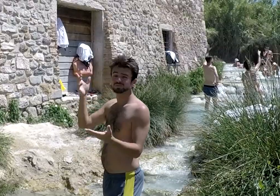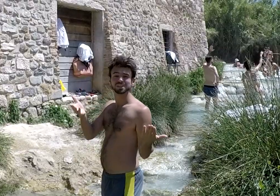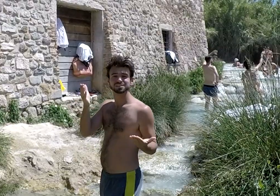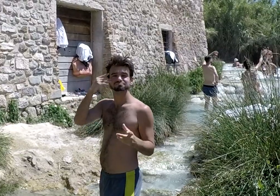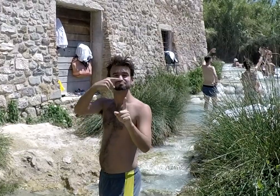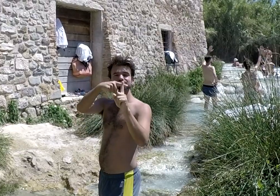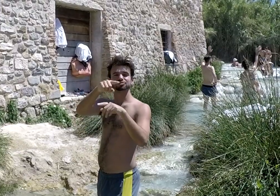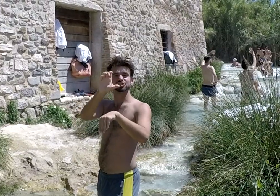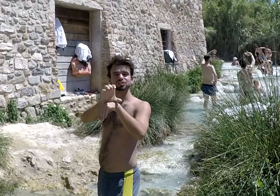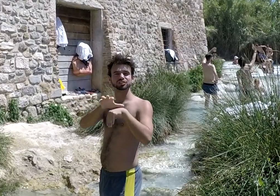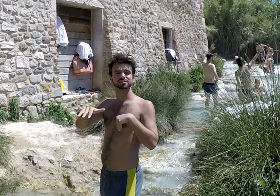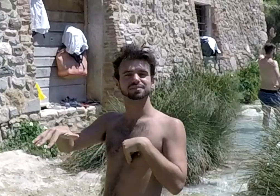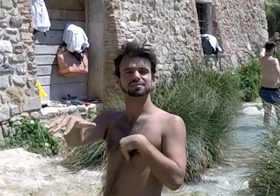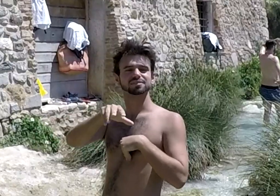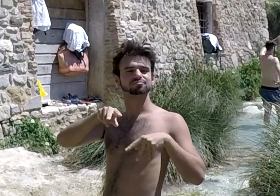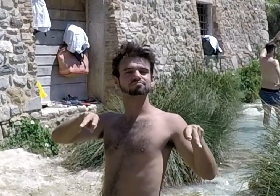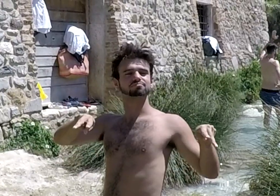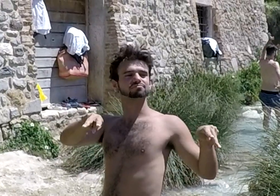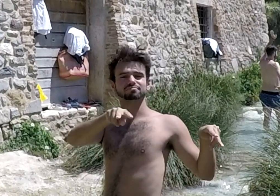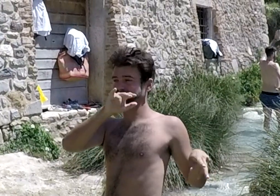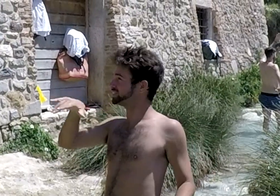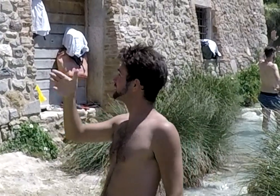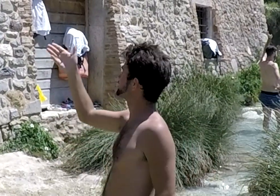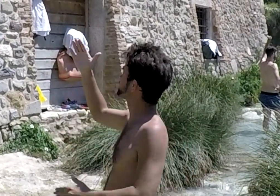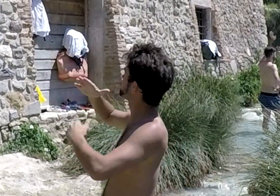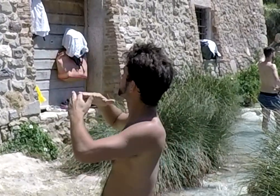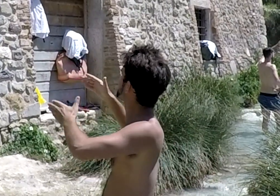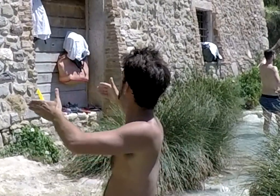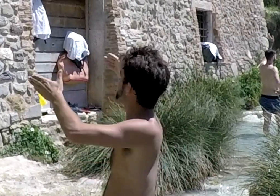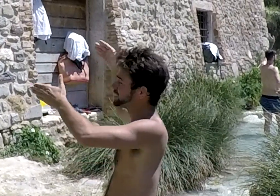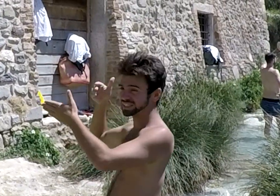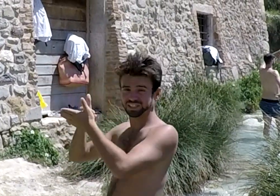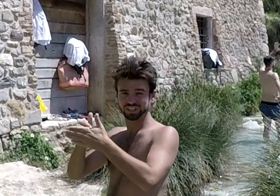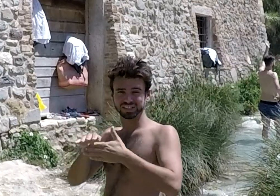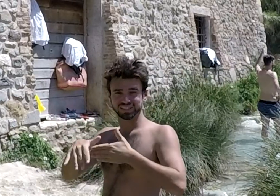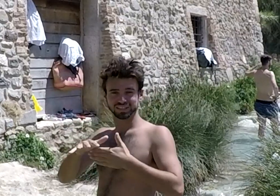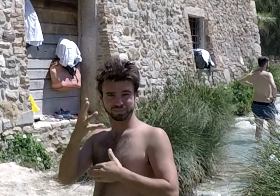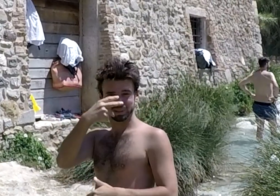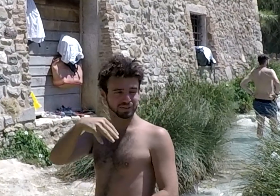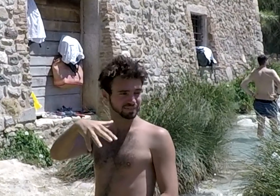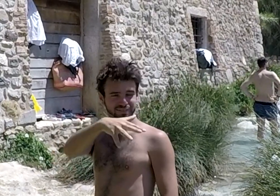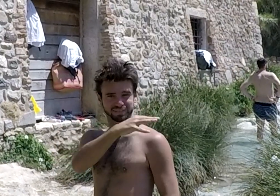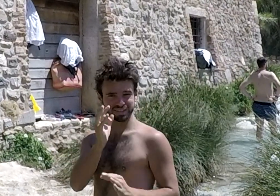It's the monastery. It's right next to a beautiful waterfall.